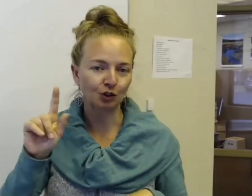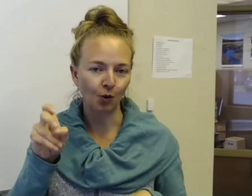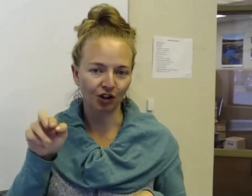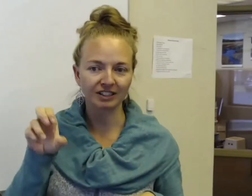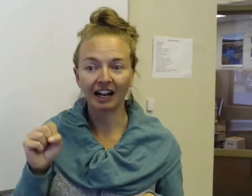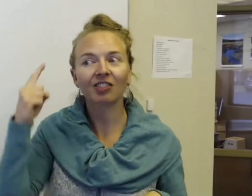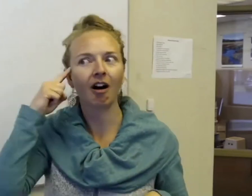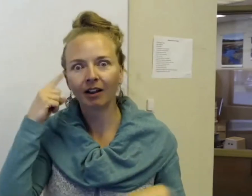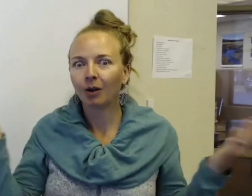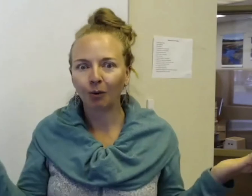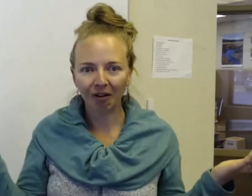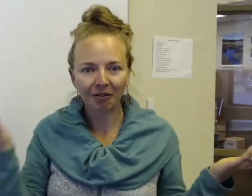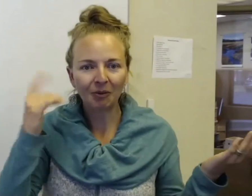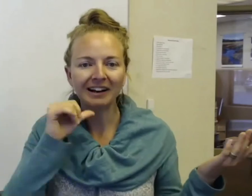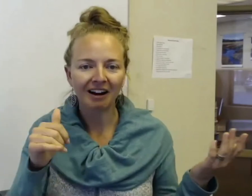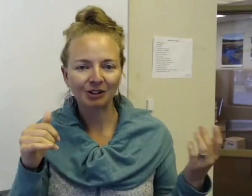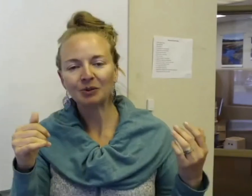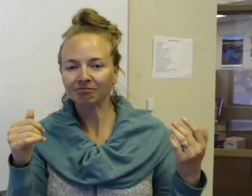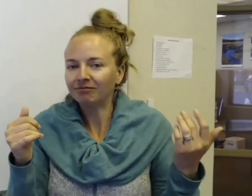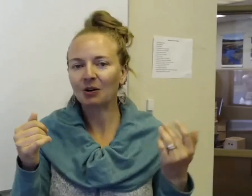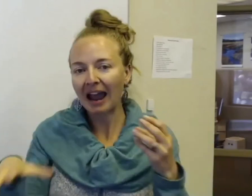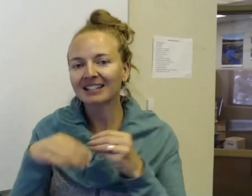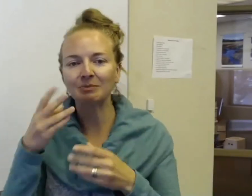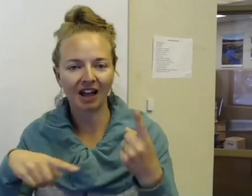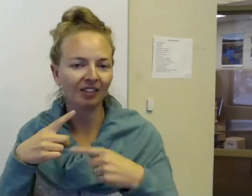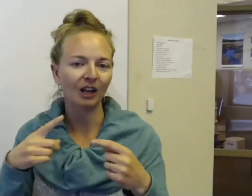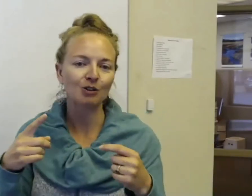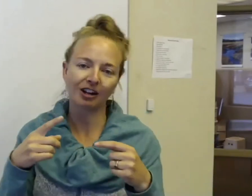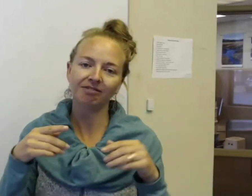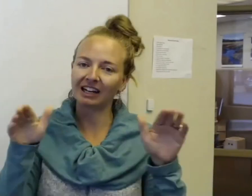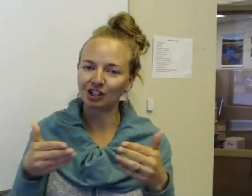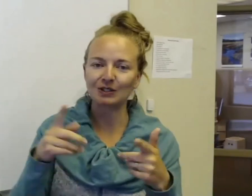tours. And I thought, well, why not do, you know, add some sign language, and introduce